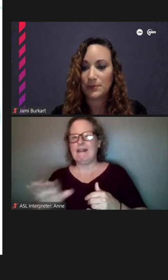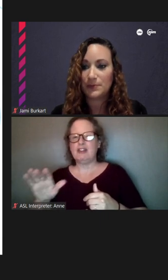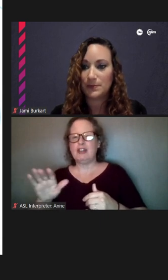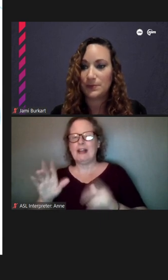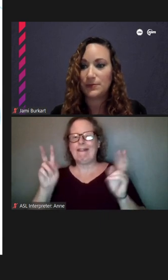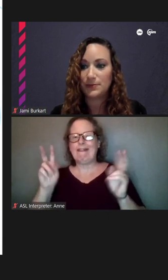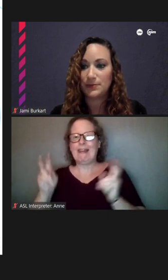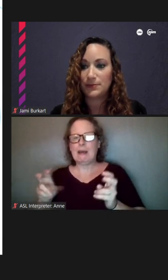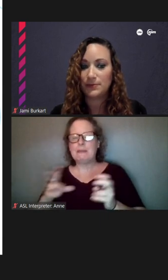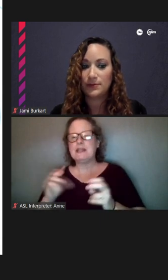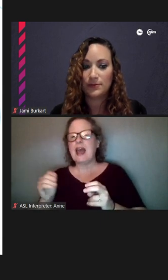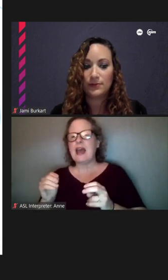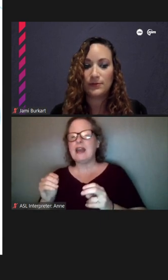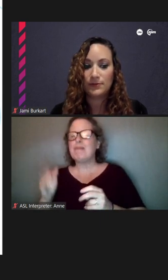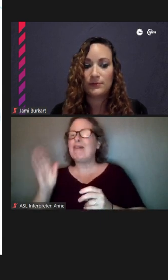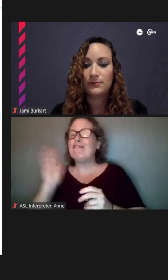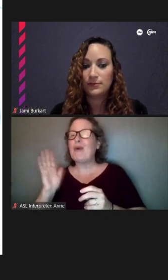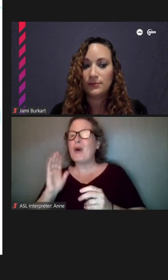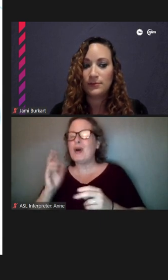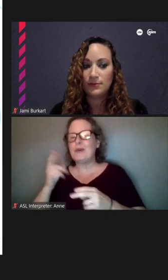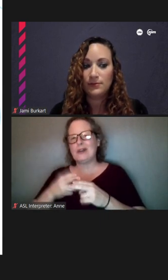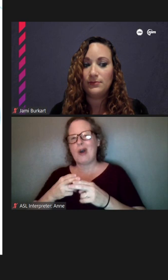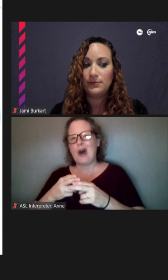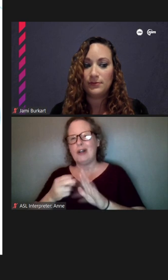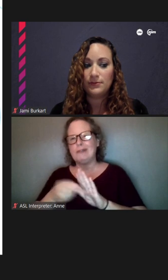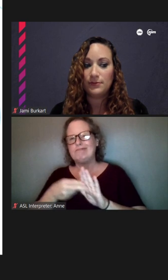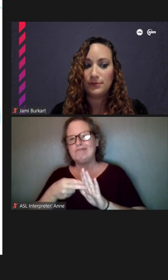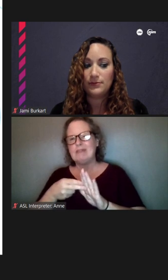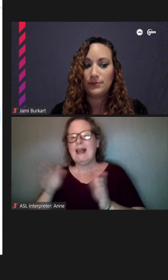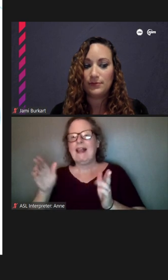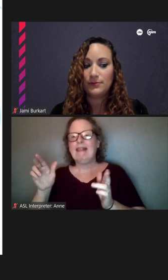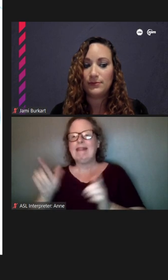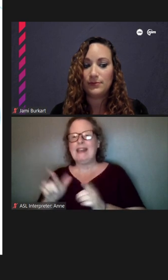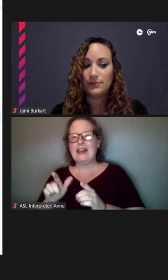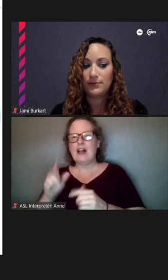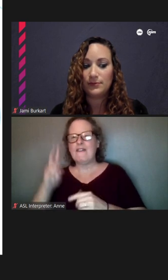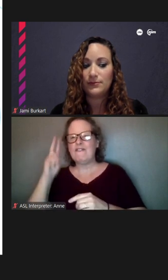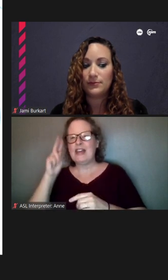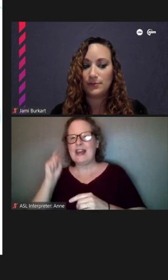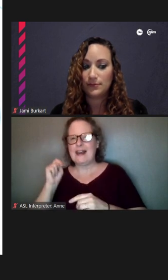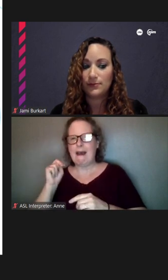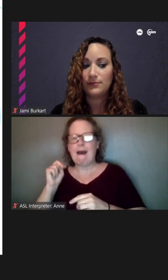so there's a lot of Asian-theme and Vietnamese- themed area immediately surrounding that Red Line